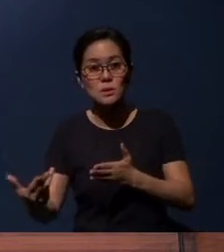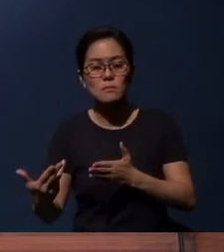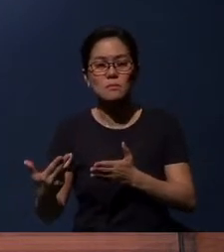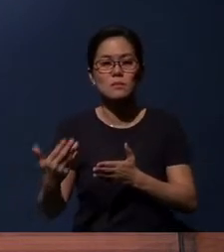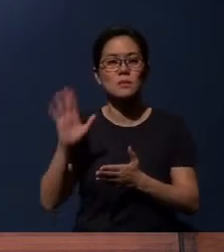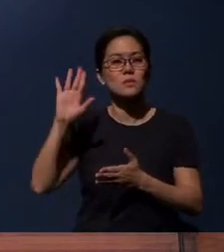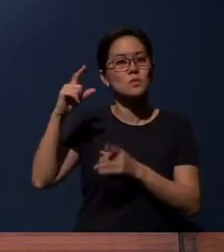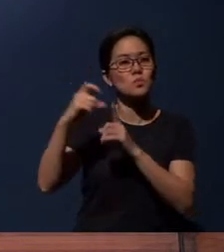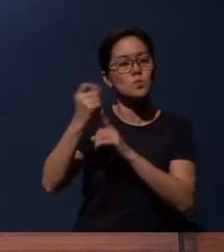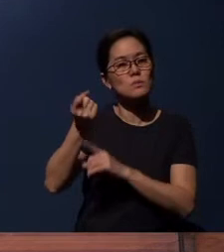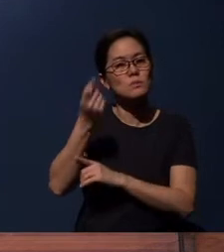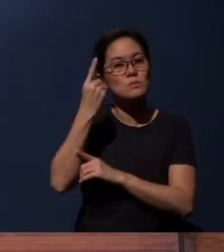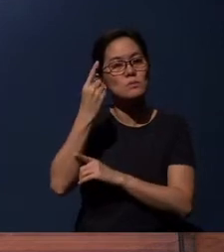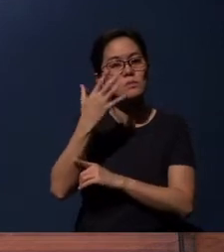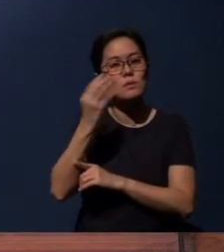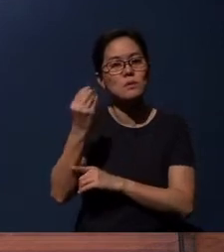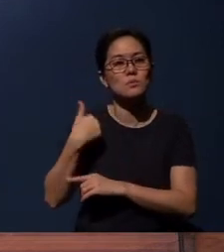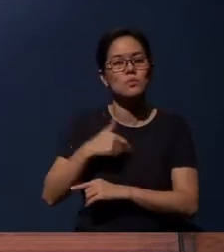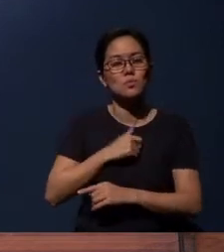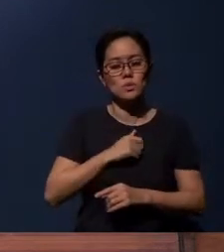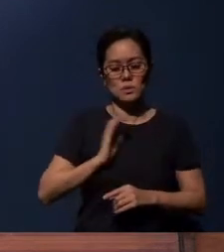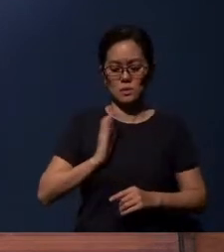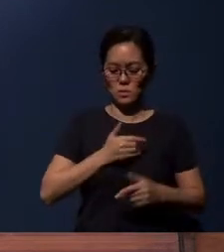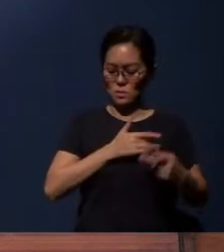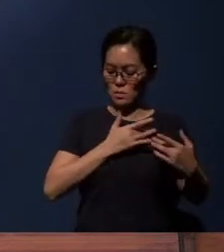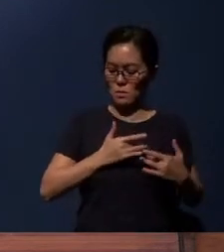And as we prepare our hearts to hear the voice of God,